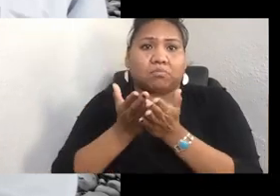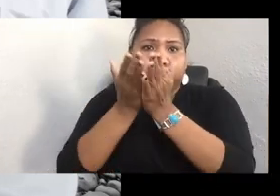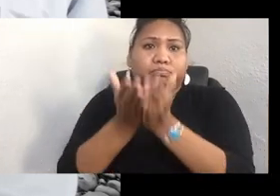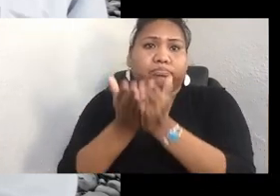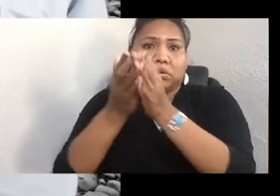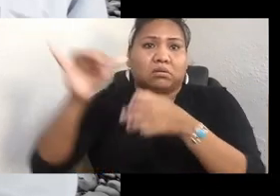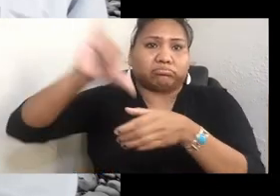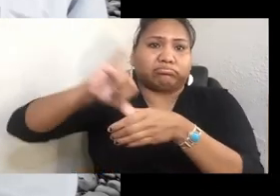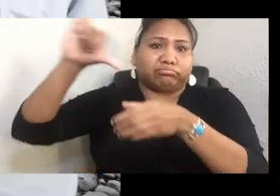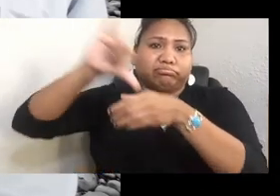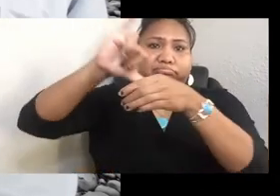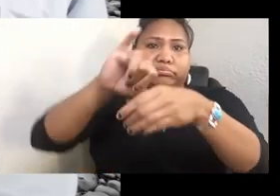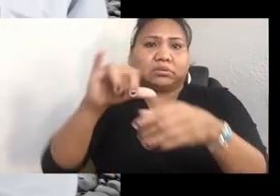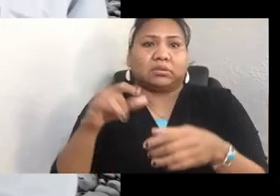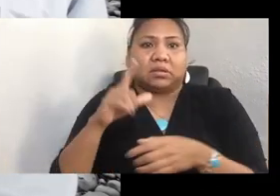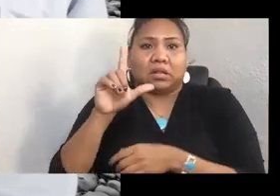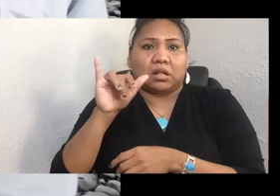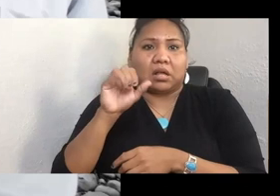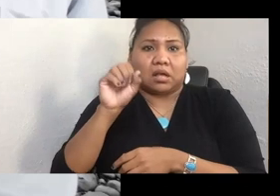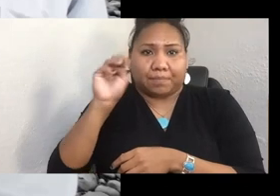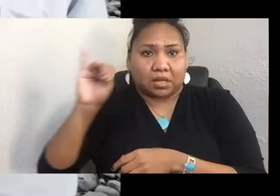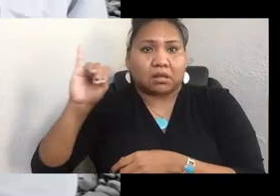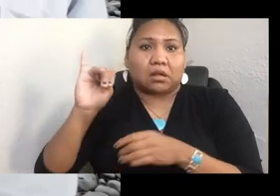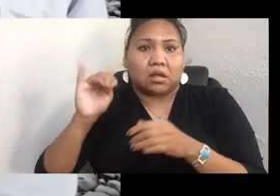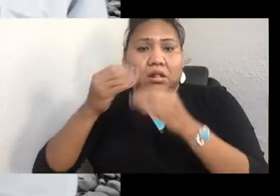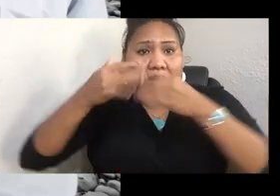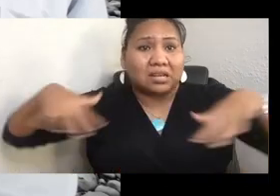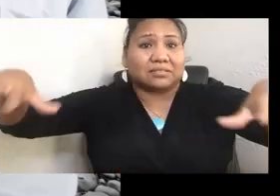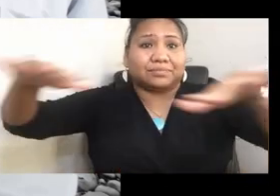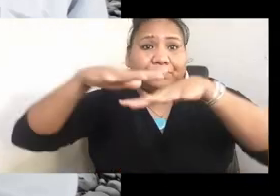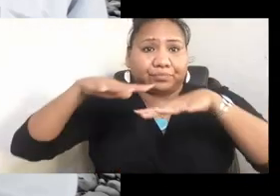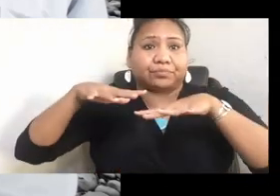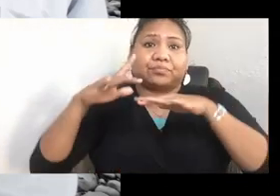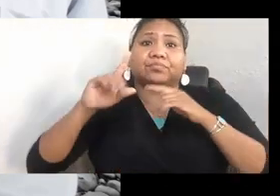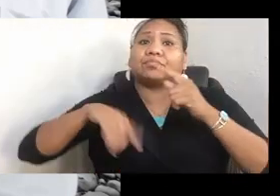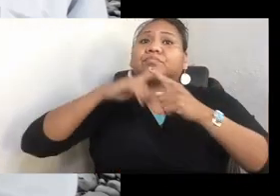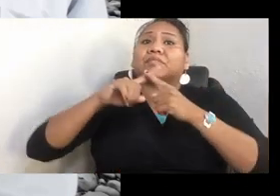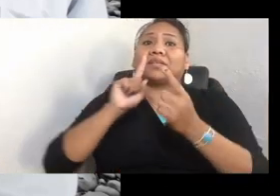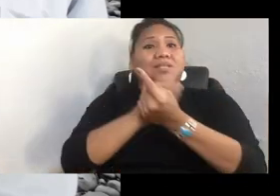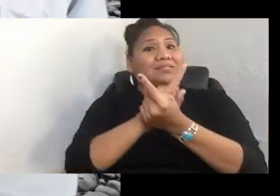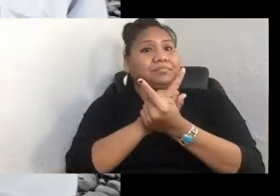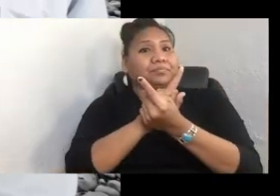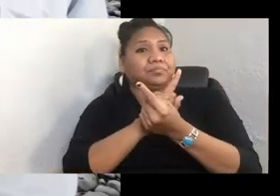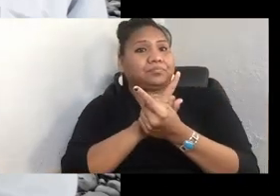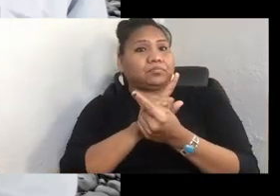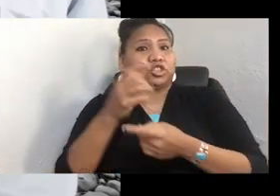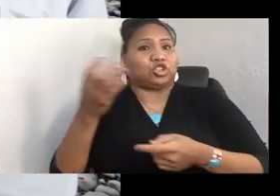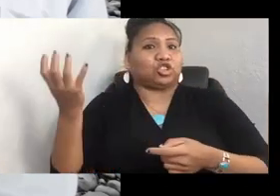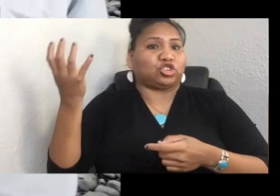I remember when I met with Chief Bill James that day, a day that they were in opposition.